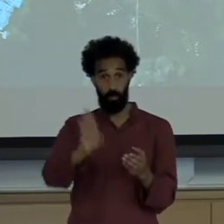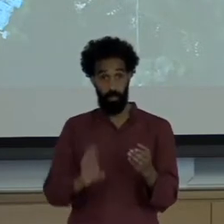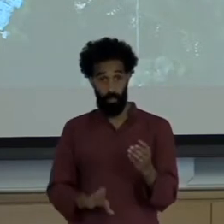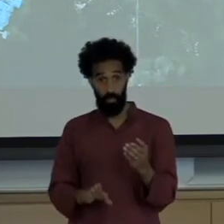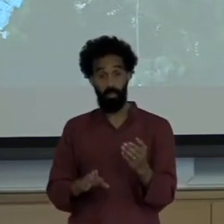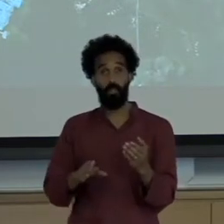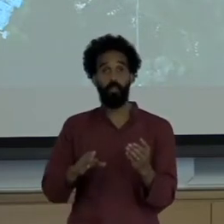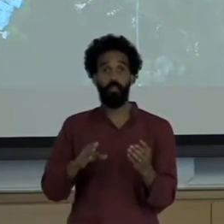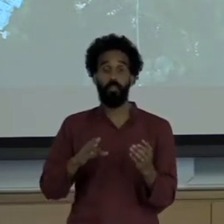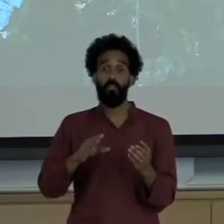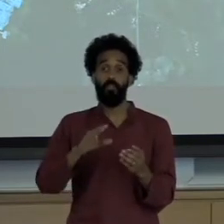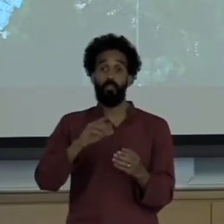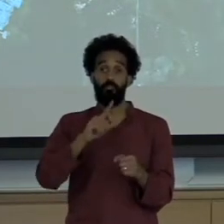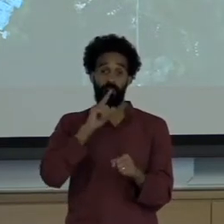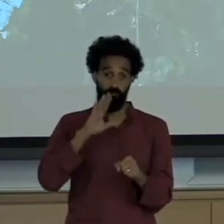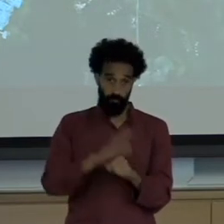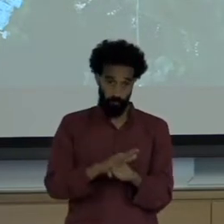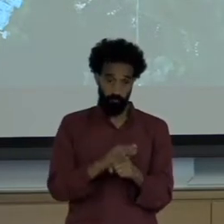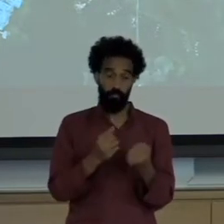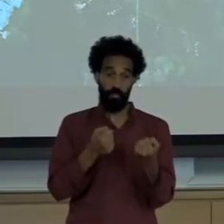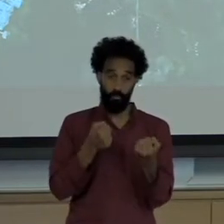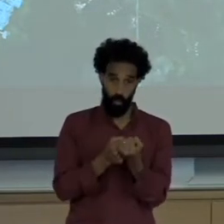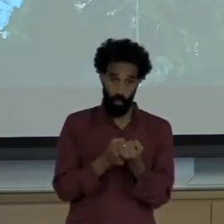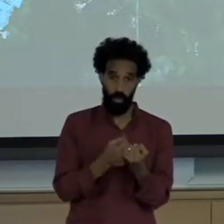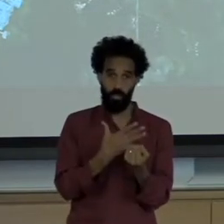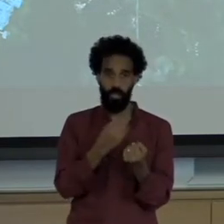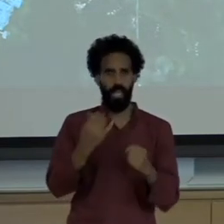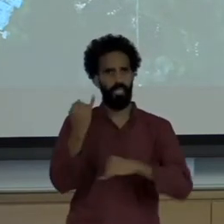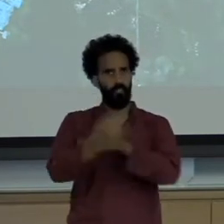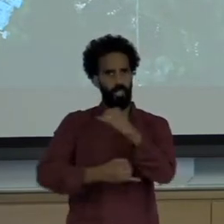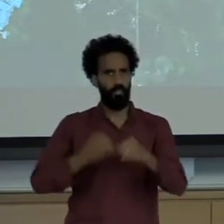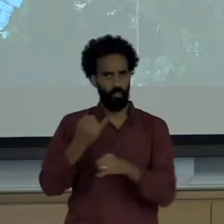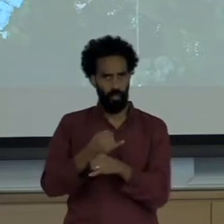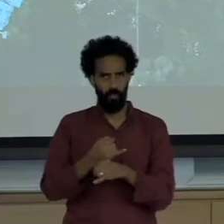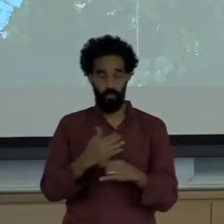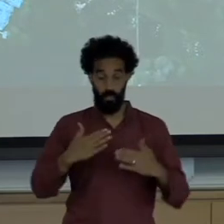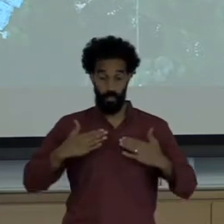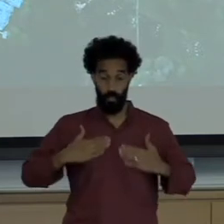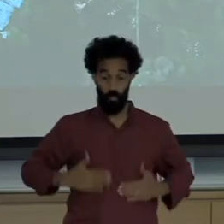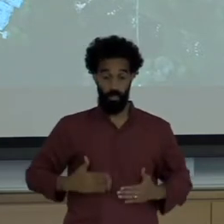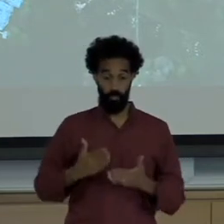Constitutional rights legislation there are human rights at stake, and the indigenous people and that they